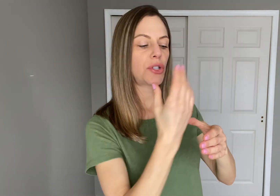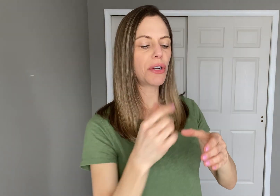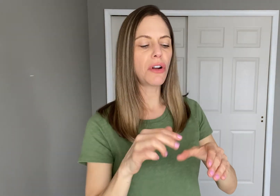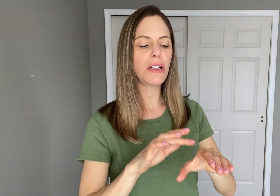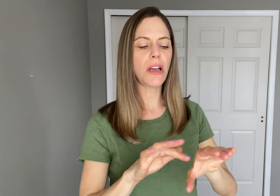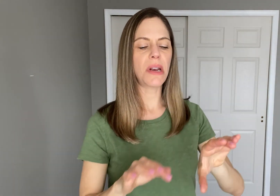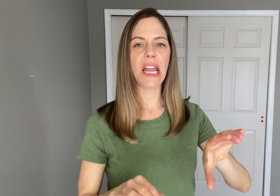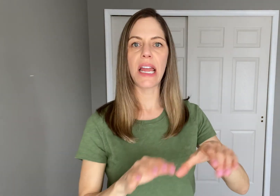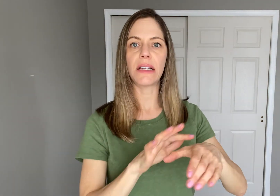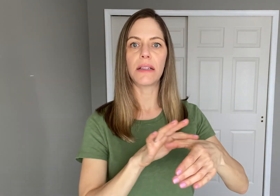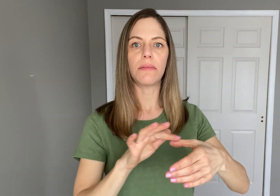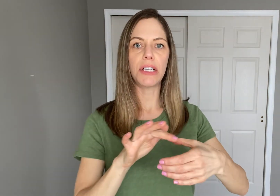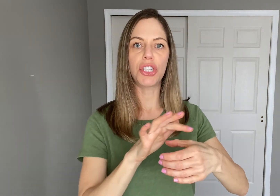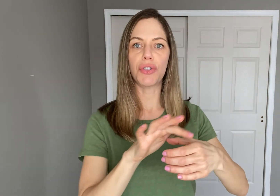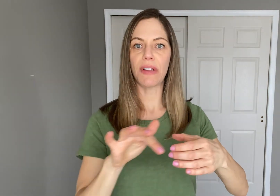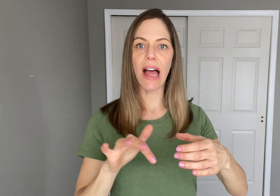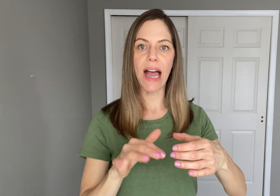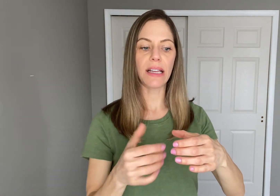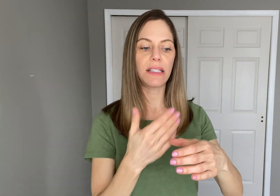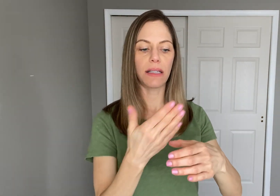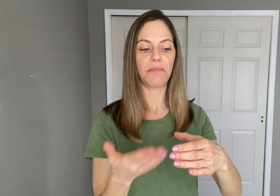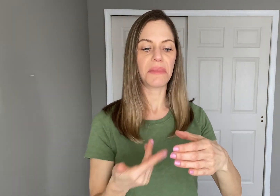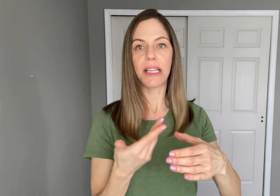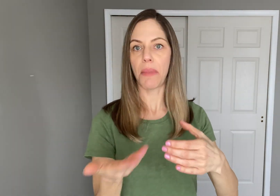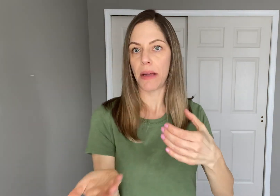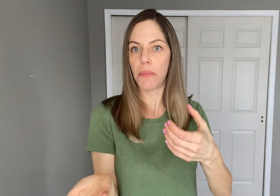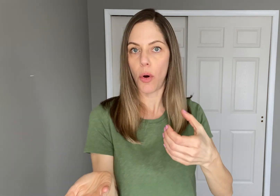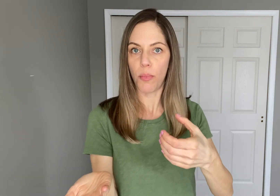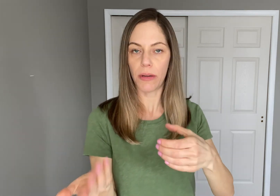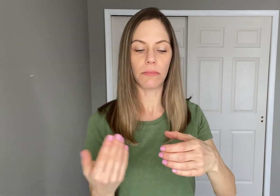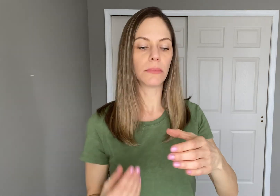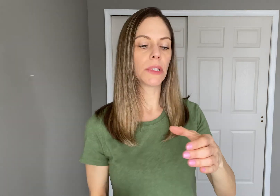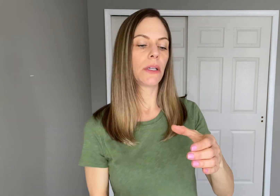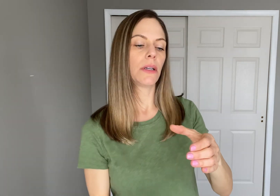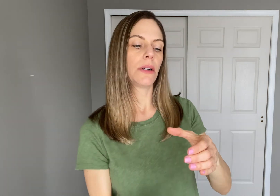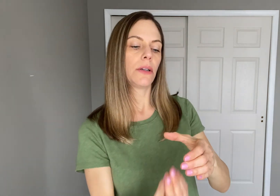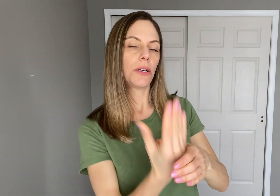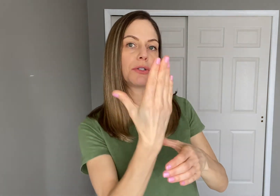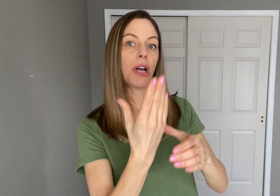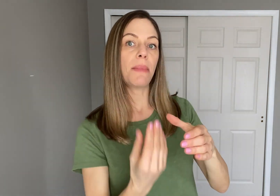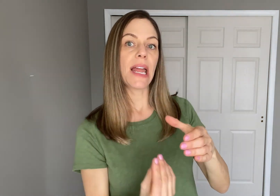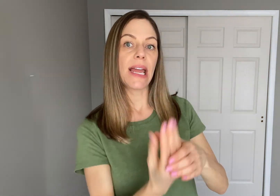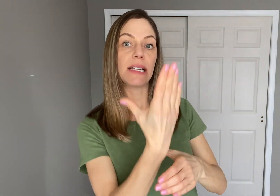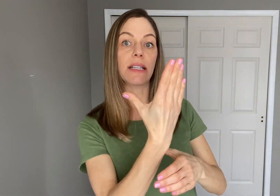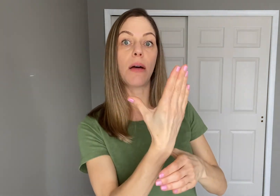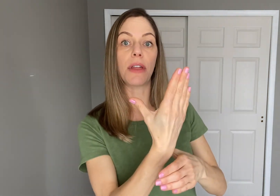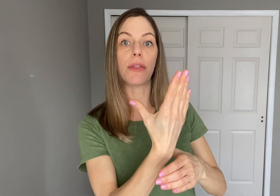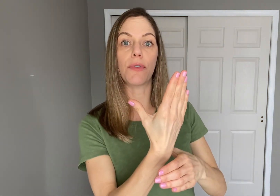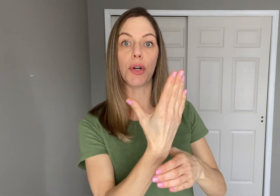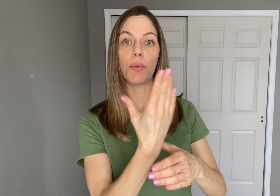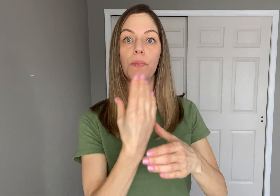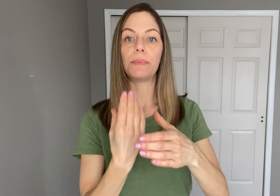So your non-dominant hand is just relaxed semi-open. Your dominant hand is coming through.